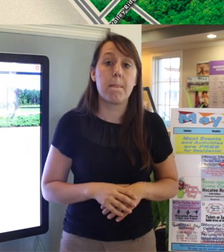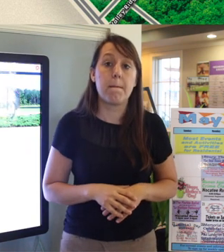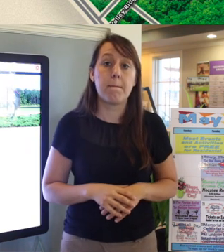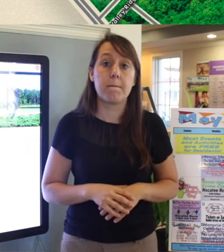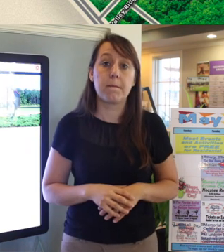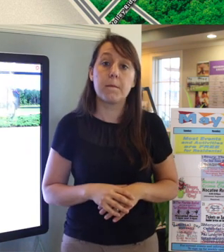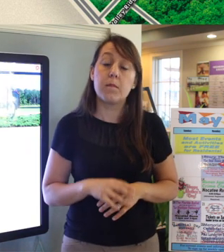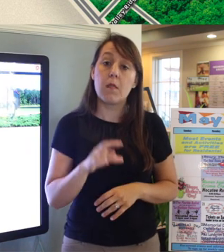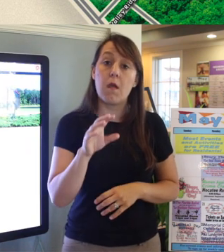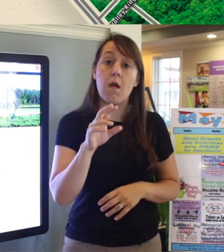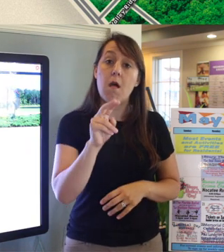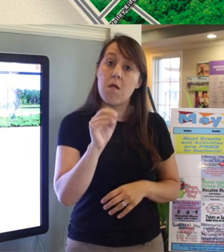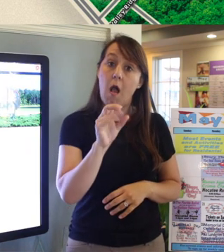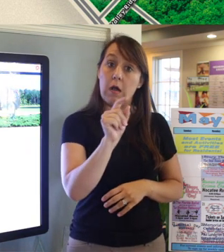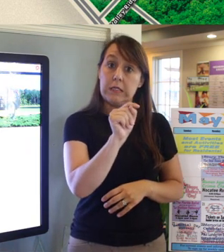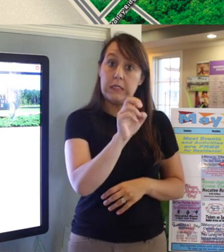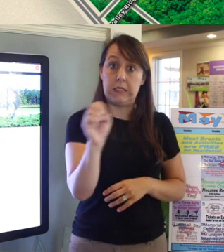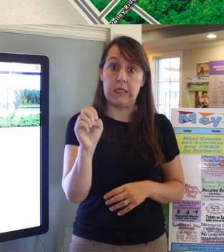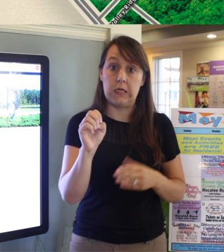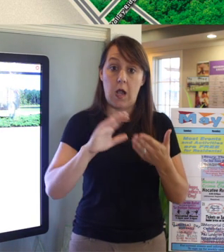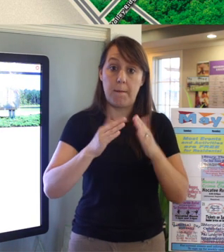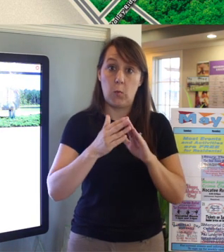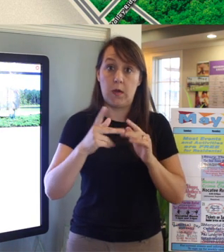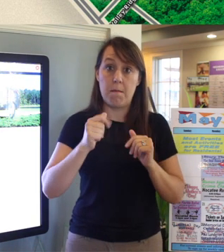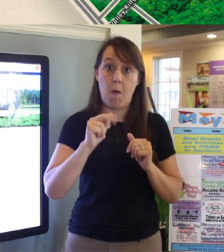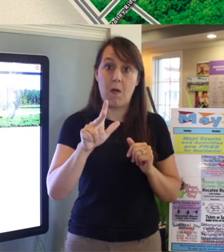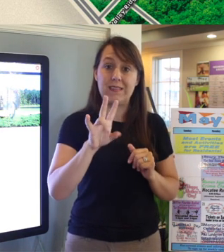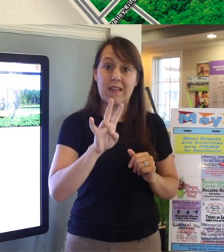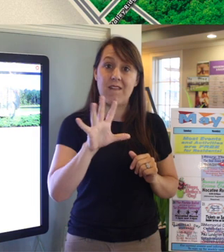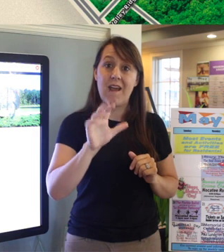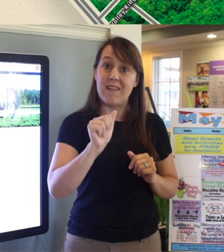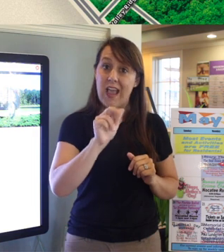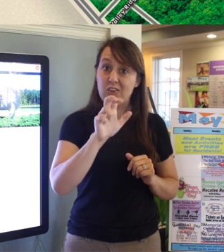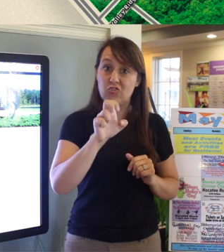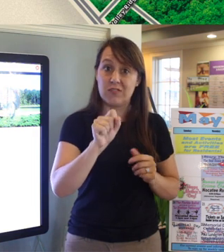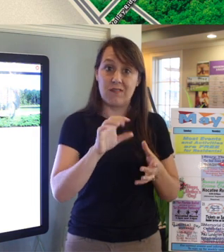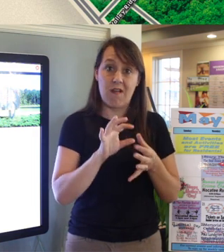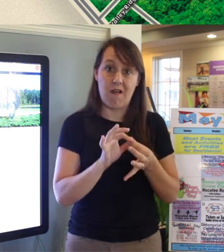Nocatee Community Park is 75 acres of eco space down here